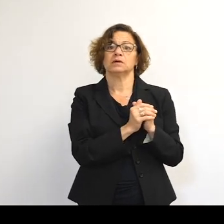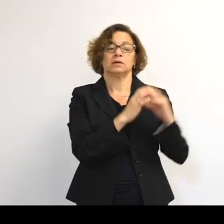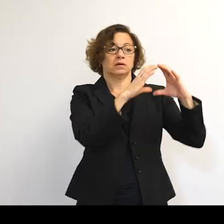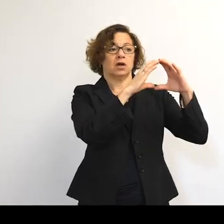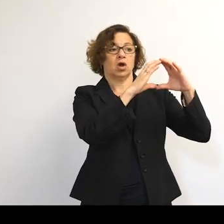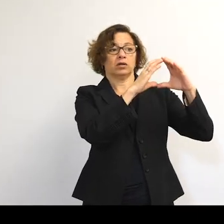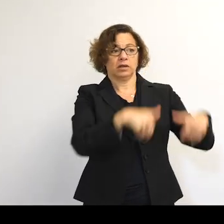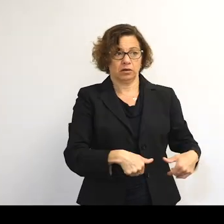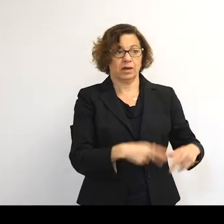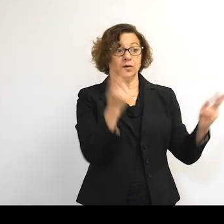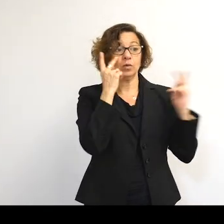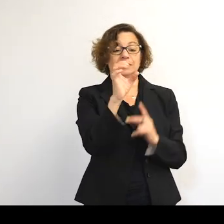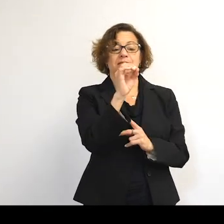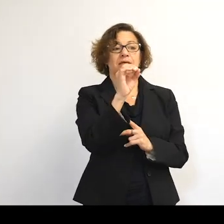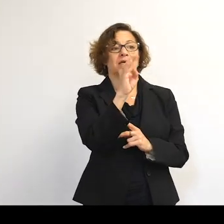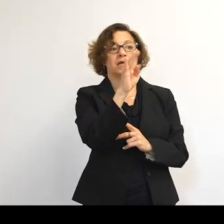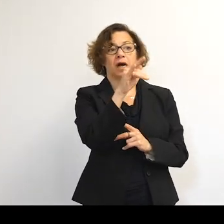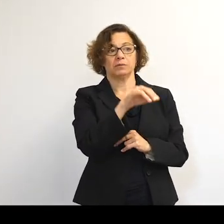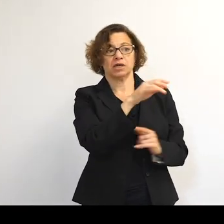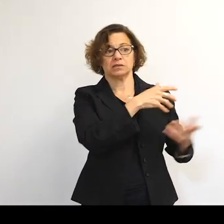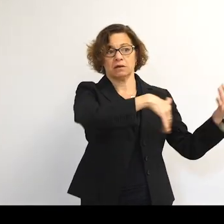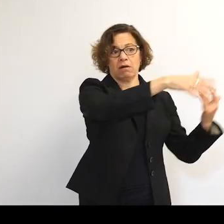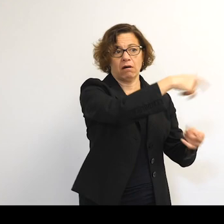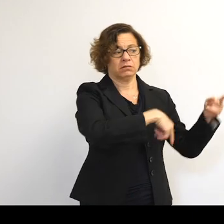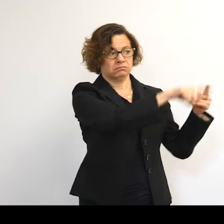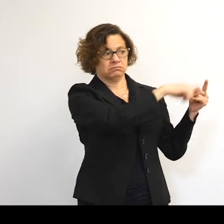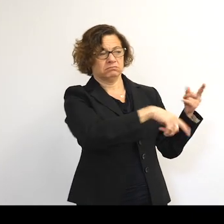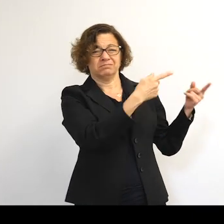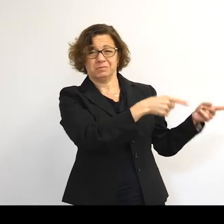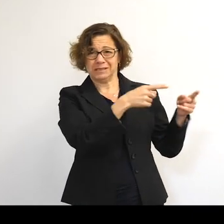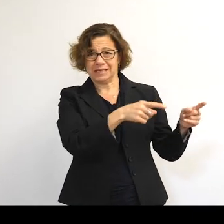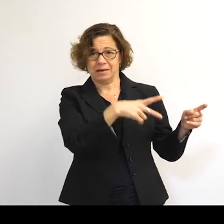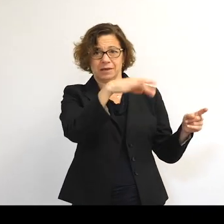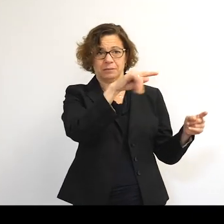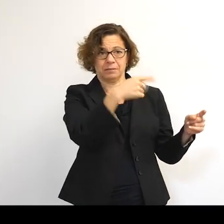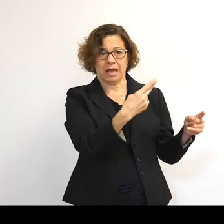and we see these objects moving around, we're still not much clearer on what sort of paths they're taking.